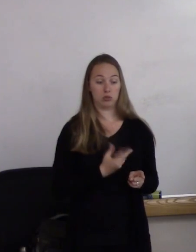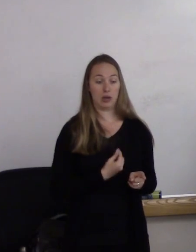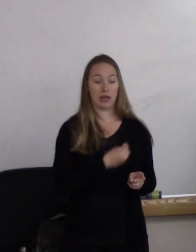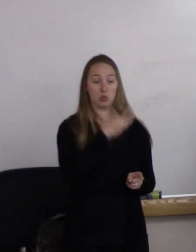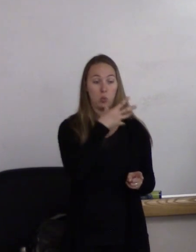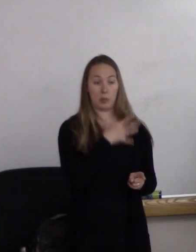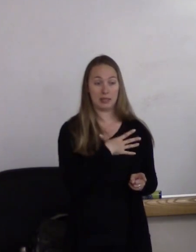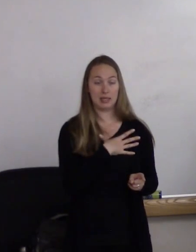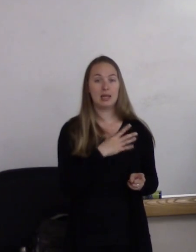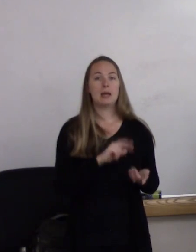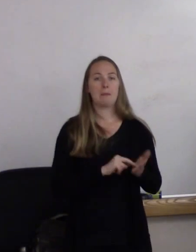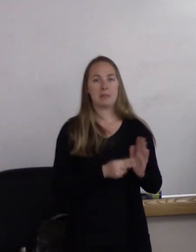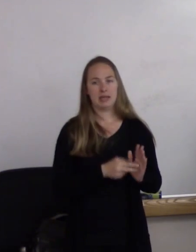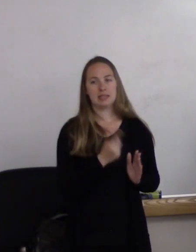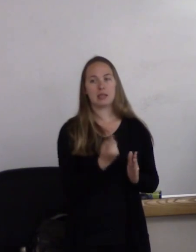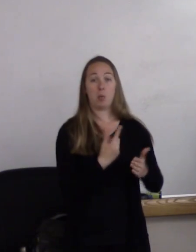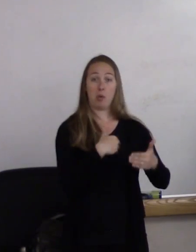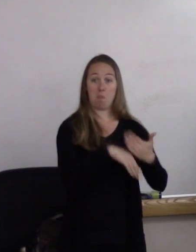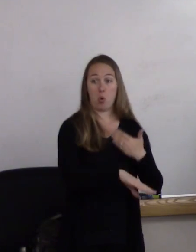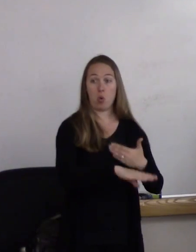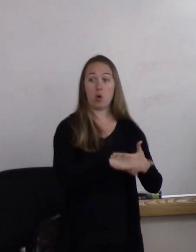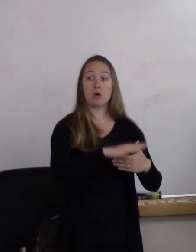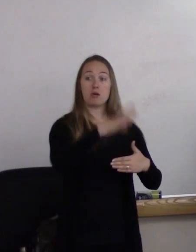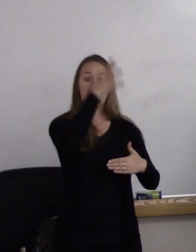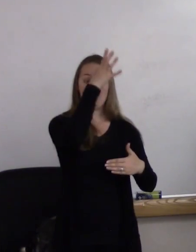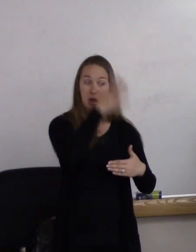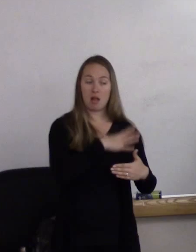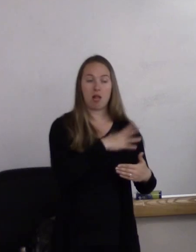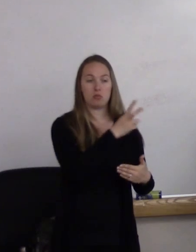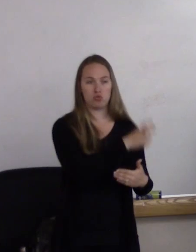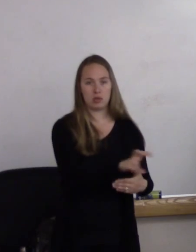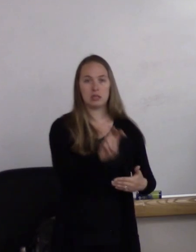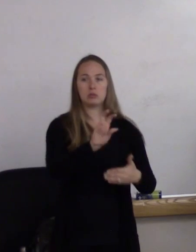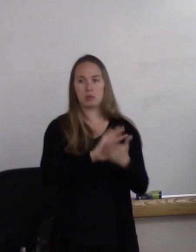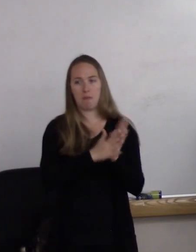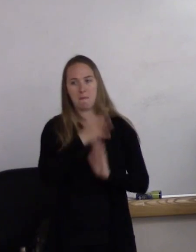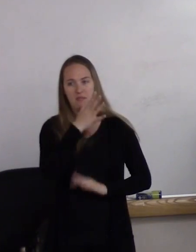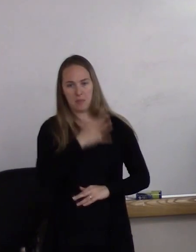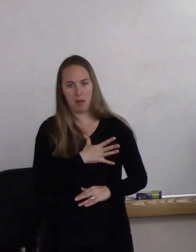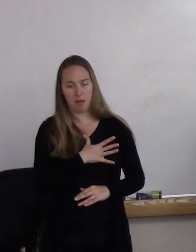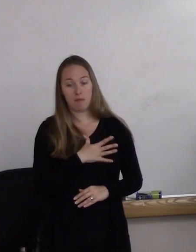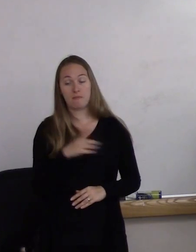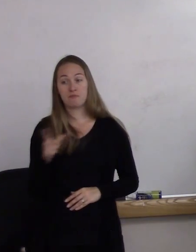This is someone who was born male and transitions to female, and trans man,